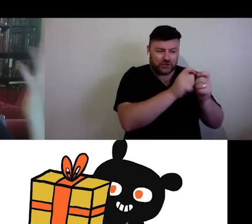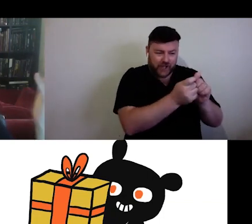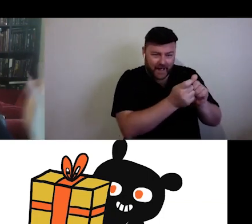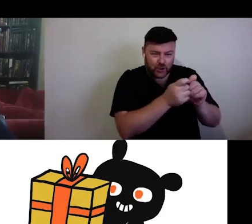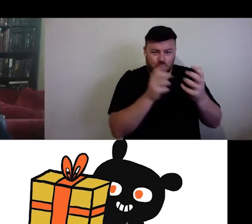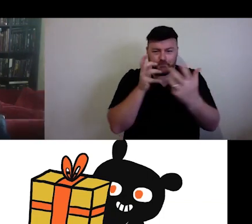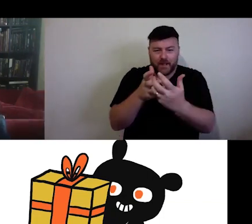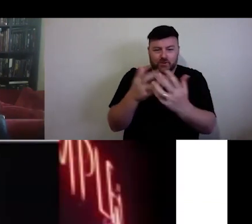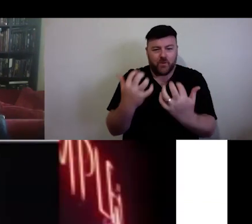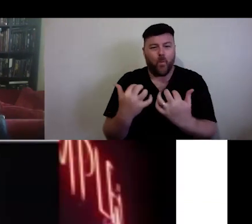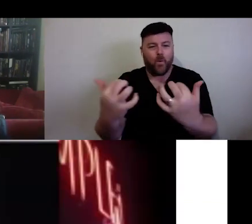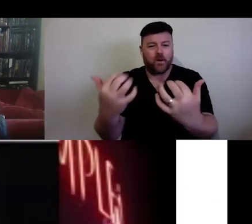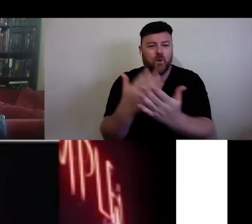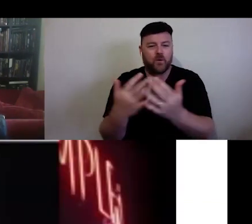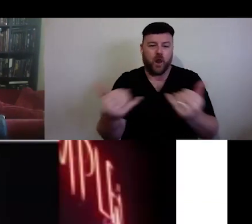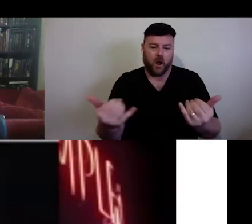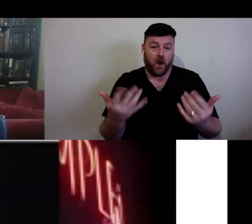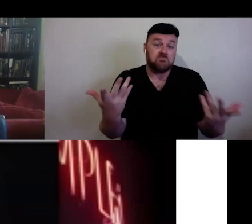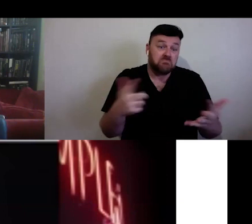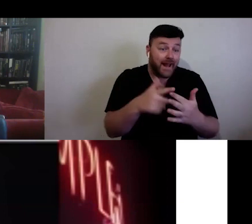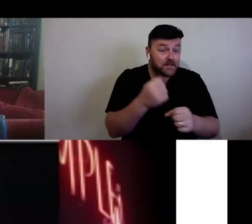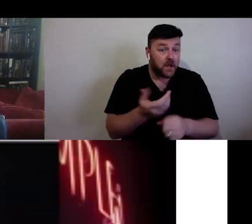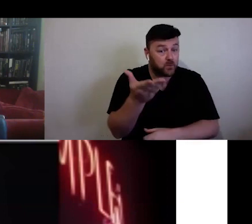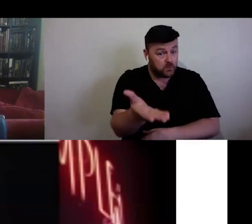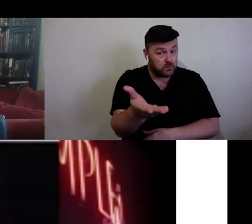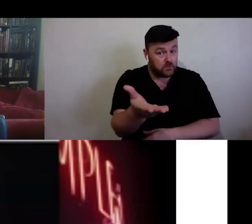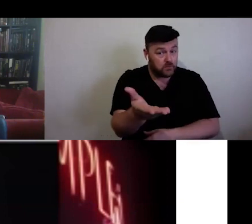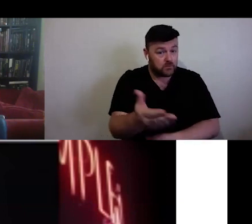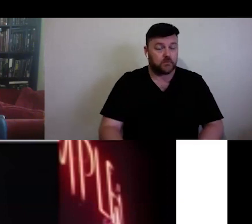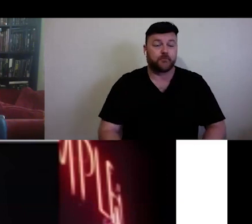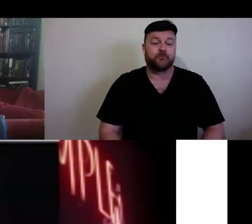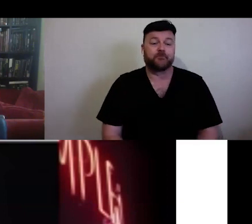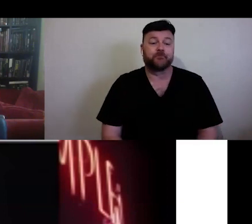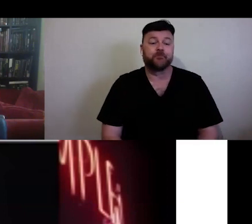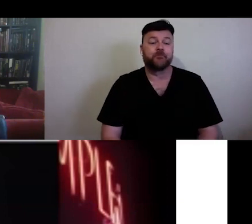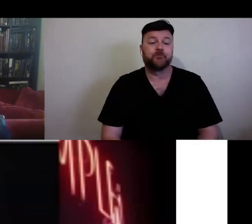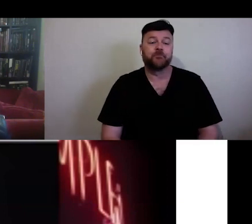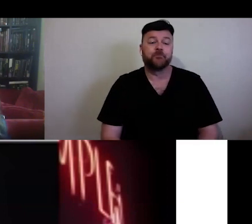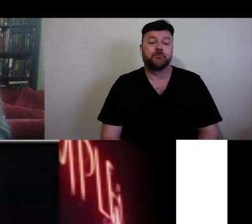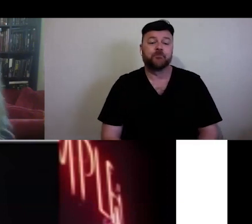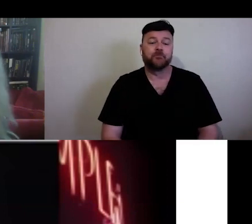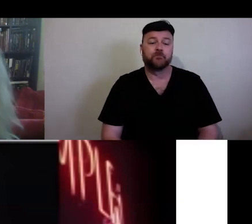An example is - I will give here -